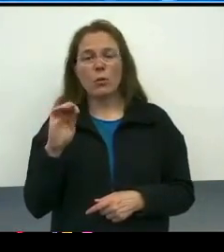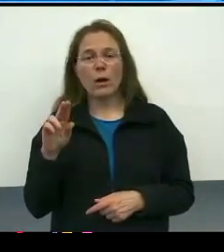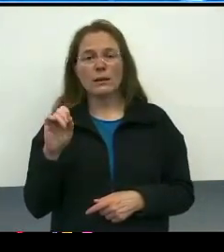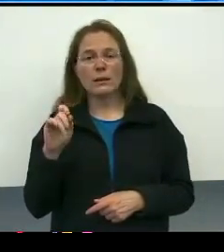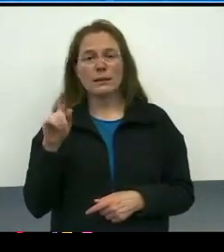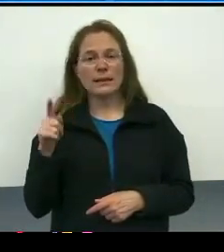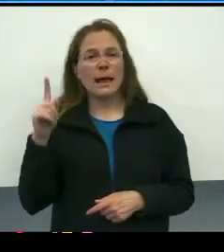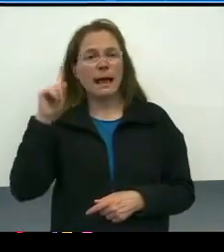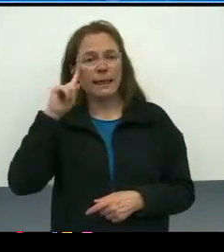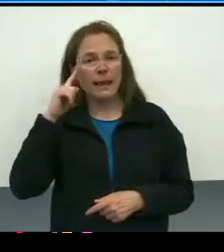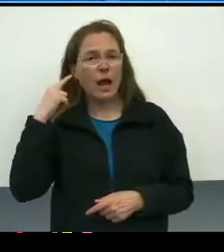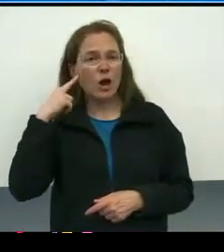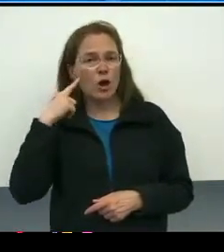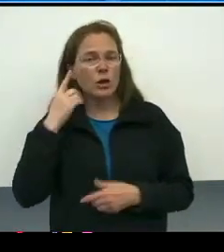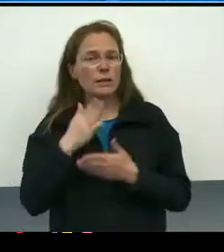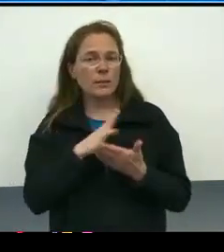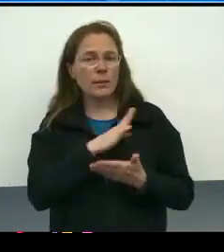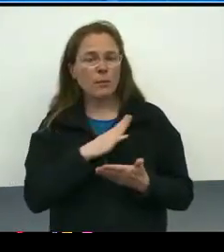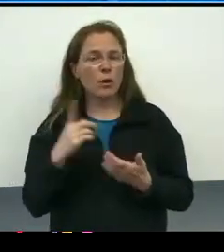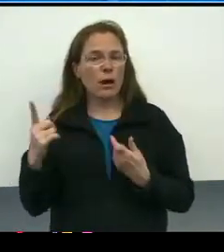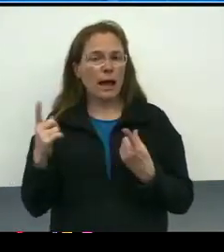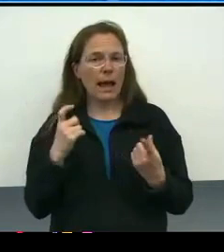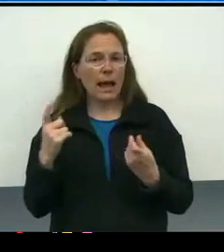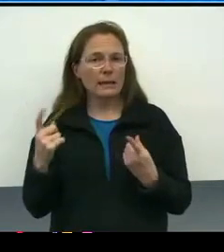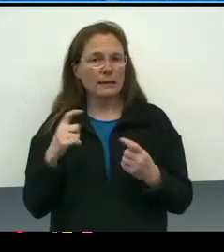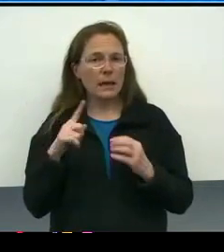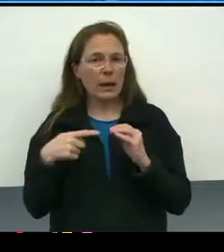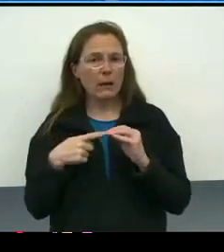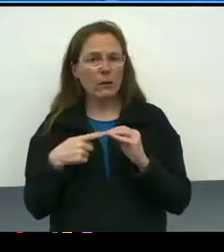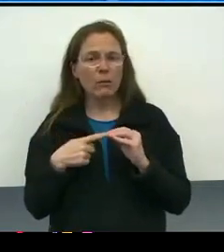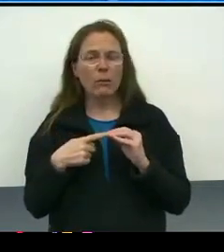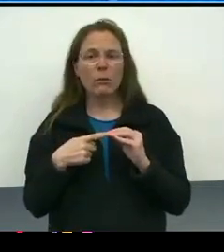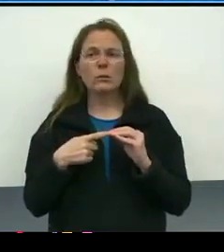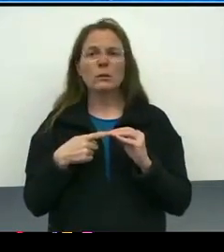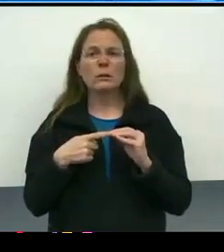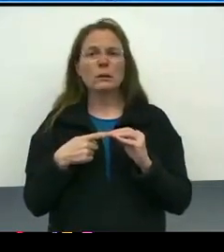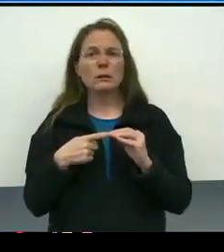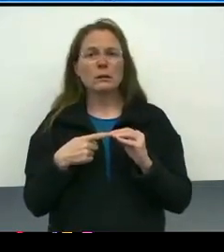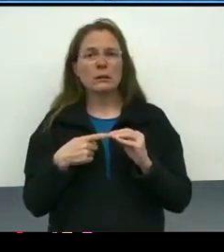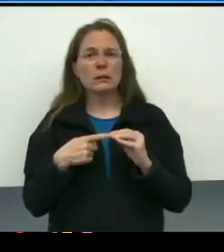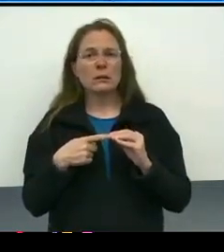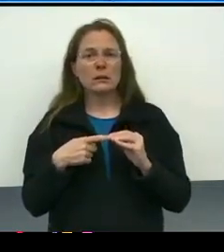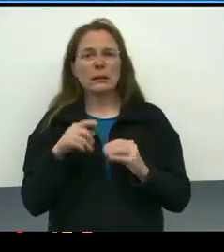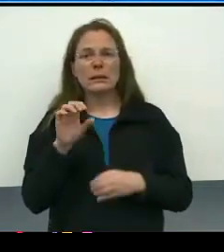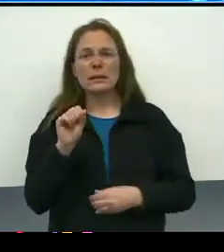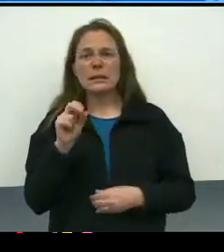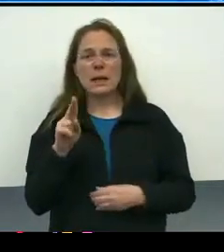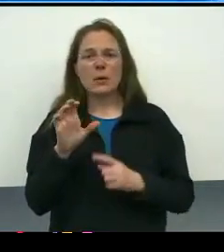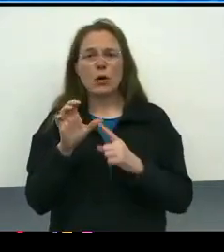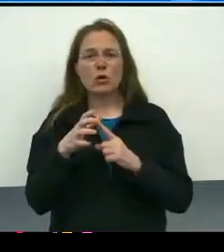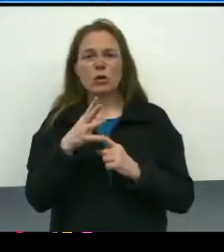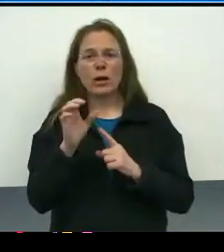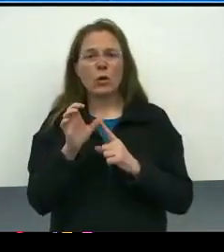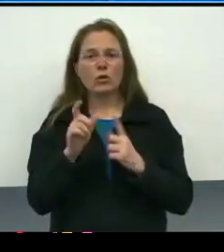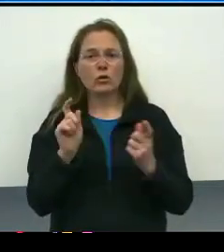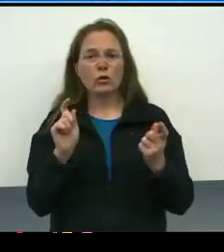some of the board members ask about or speak to. What we're speaking about is really subcultural and cultural changes and shifts,